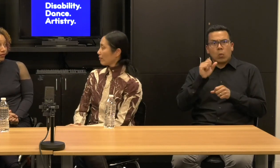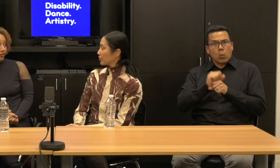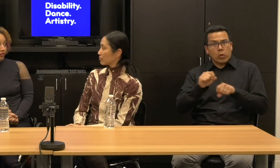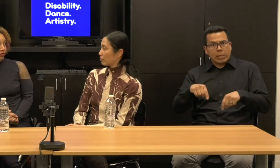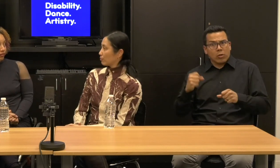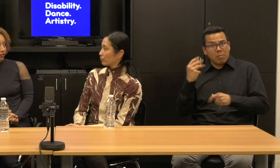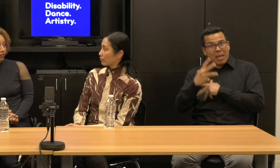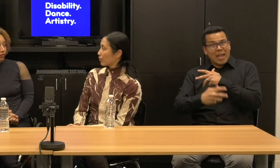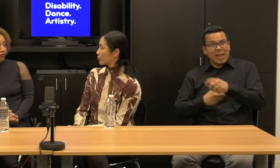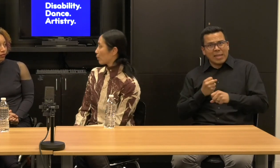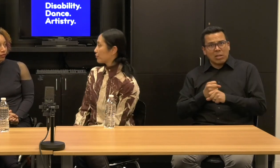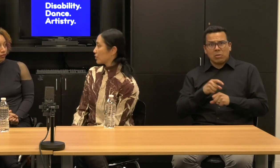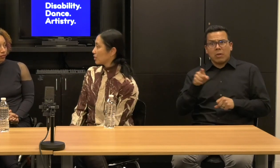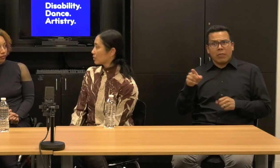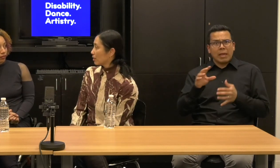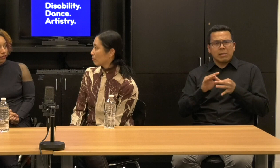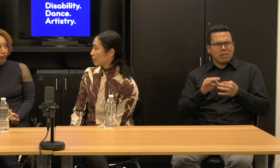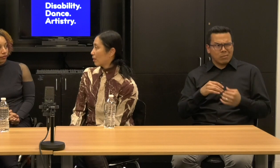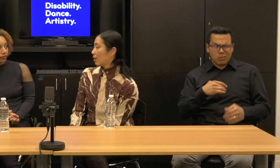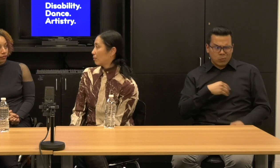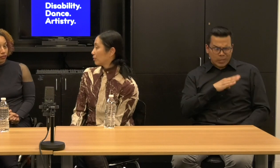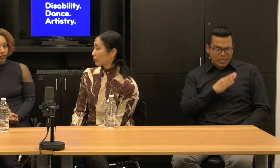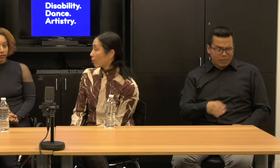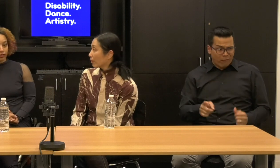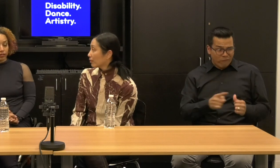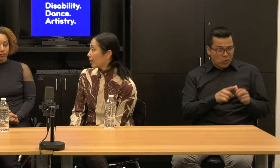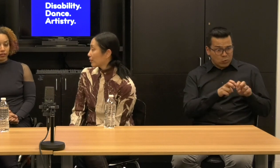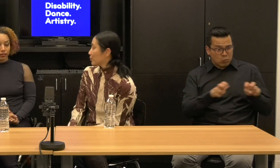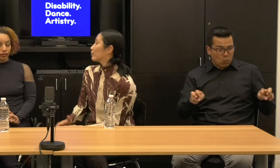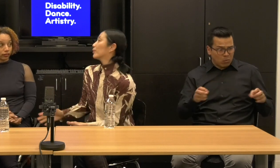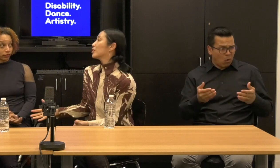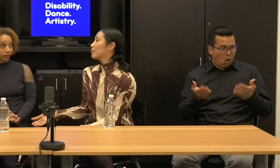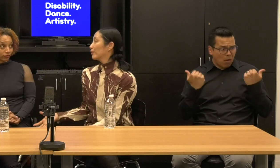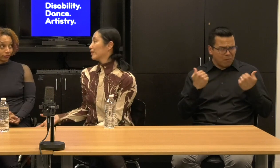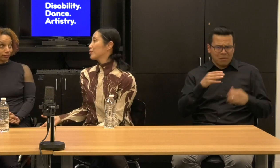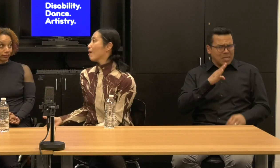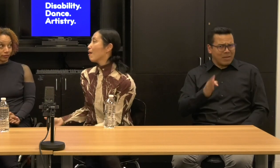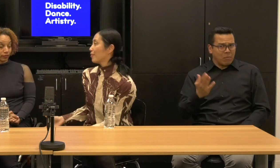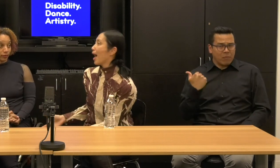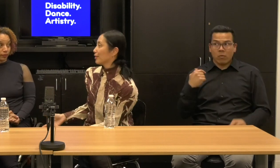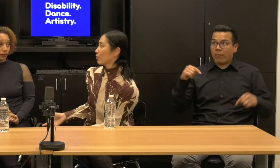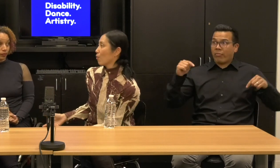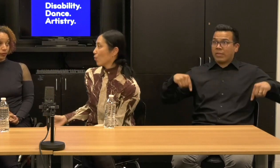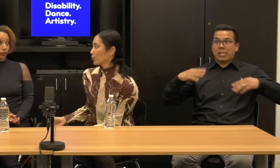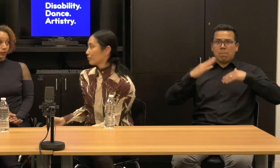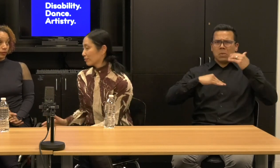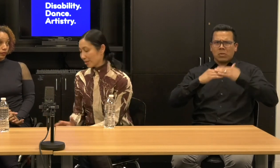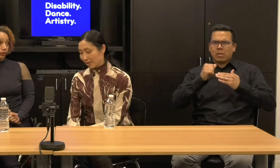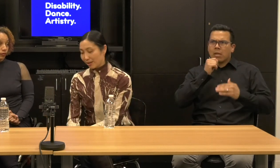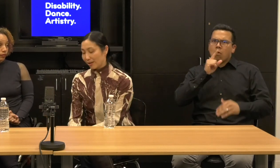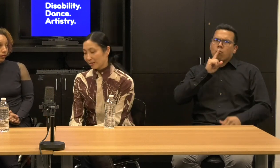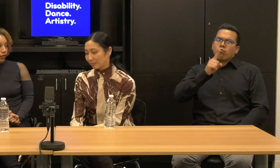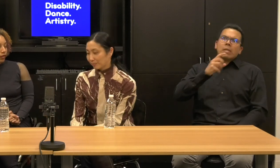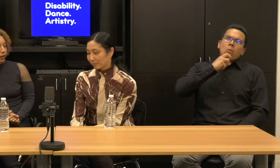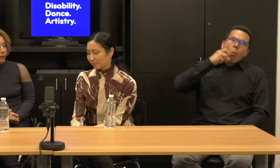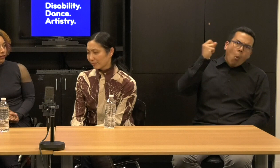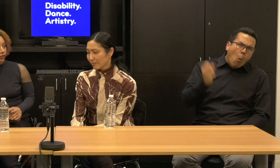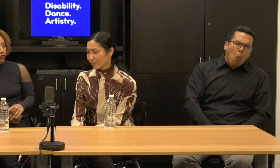We never removed the first row of seats before and this, well, this building is not that old. Alice: oh my gosh.